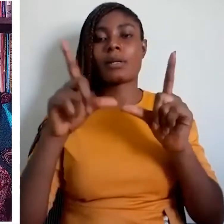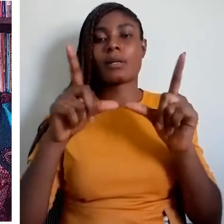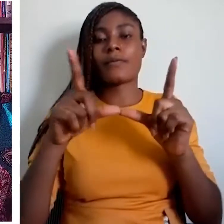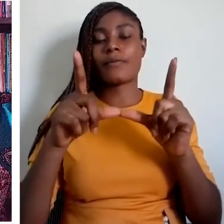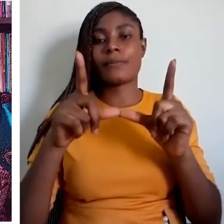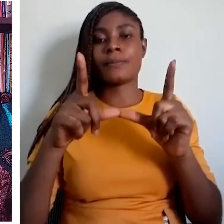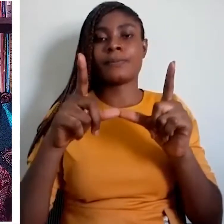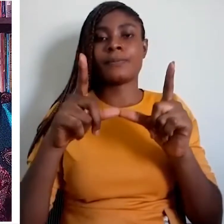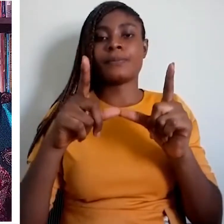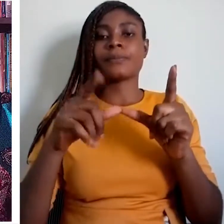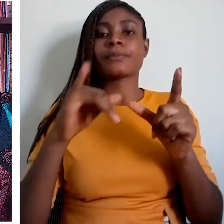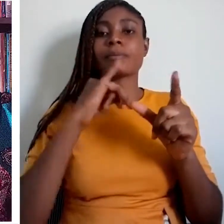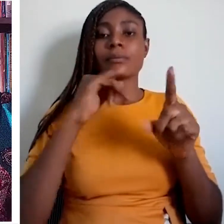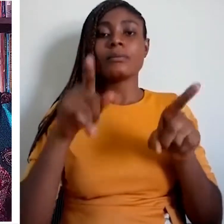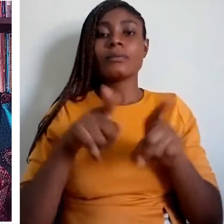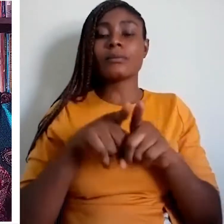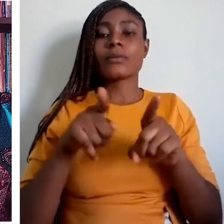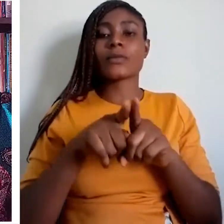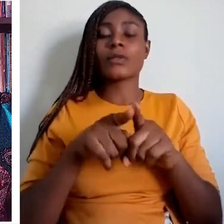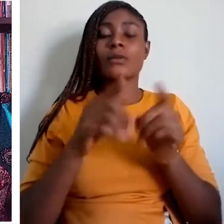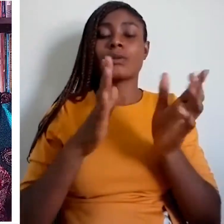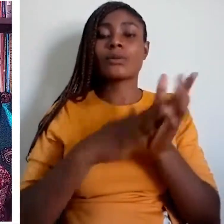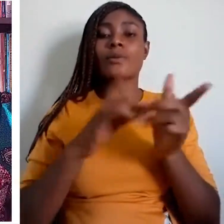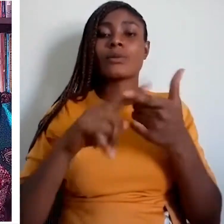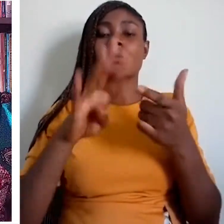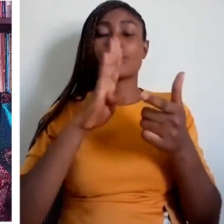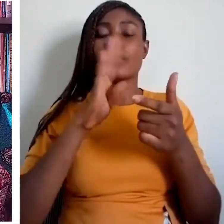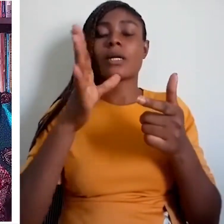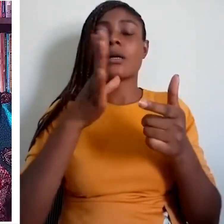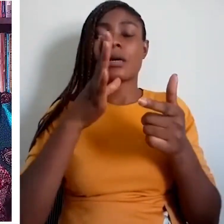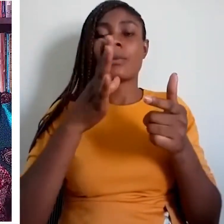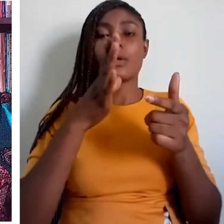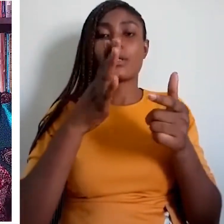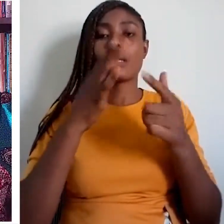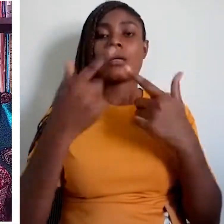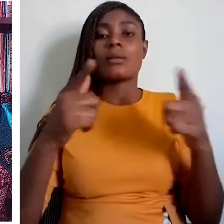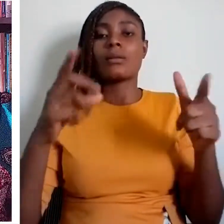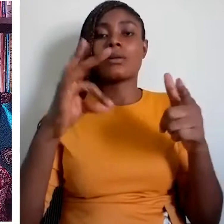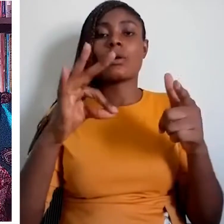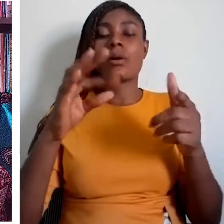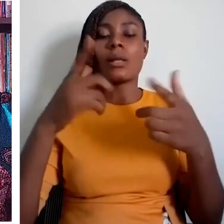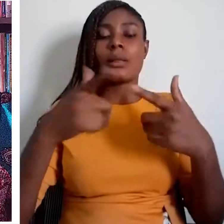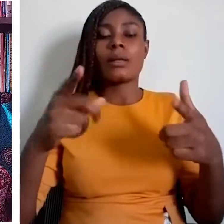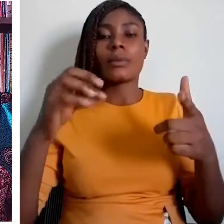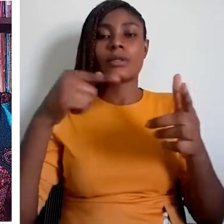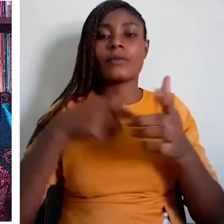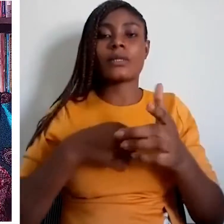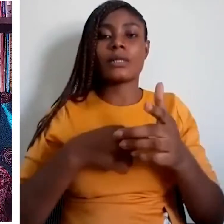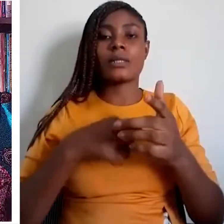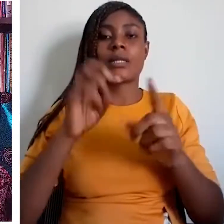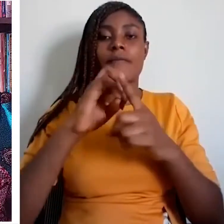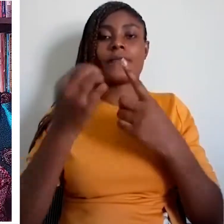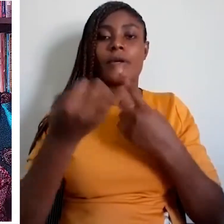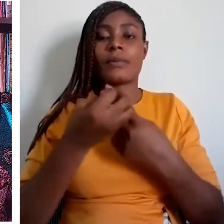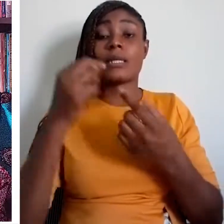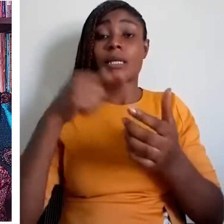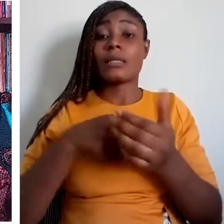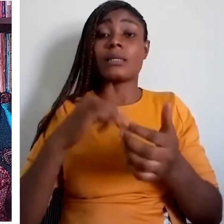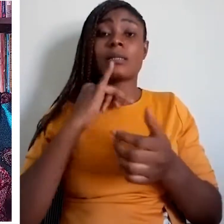Although the country has no language policy, these linguistic guides are captured in the Constitution of the Federal Republic of Nigeria.